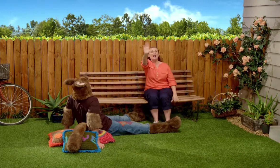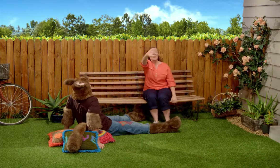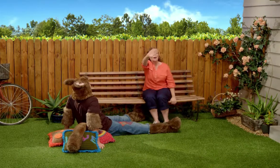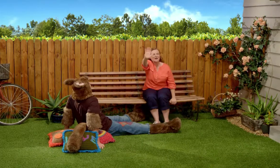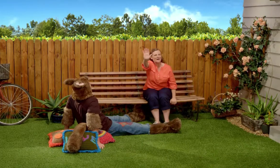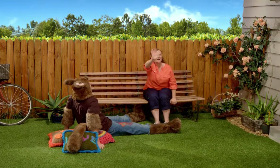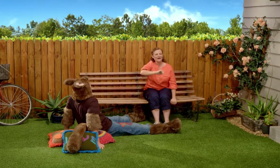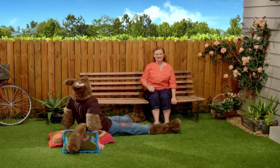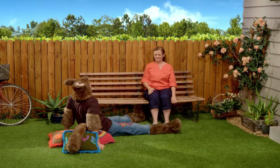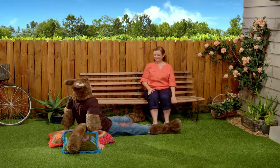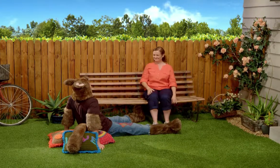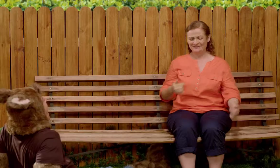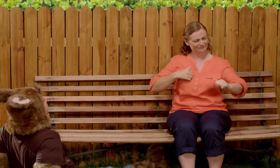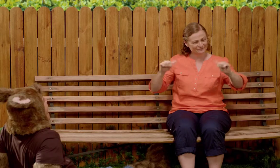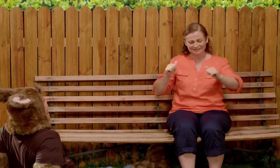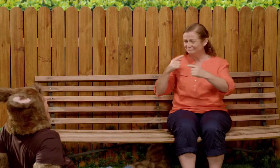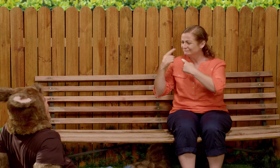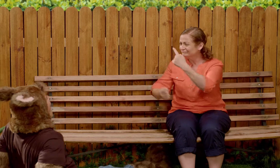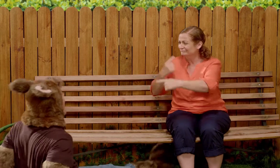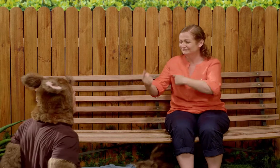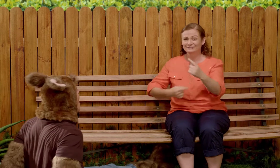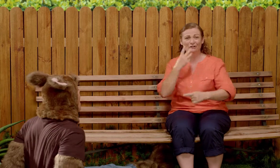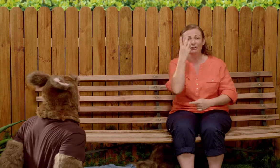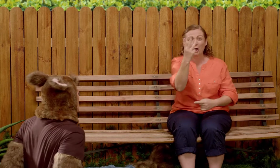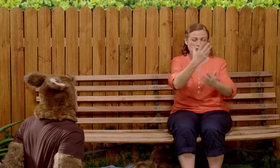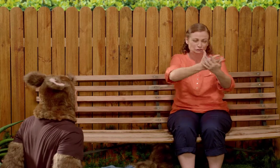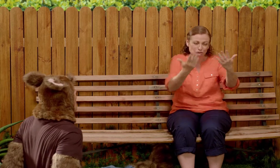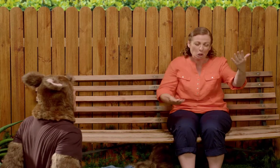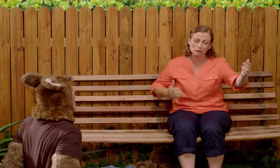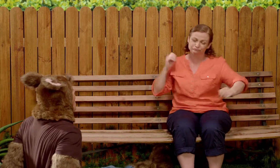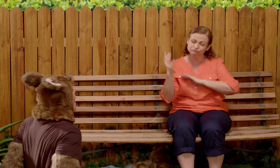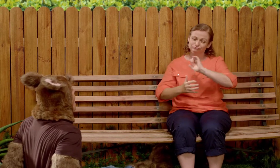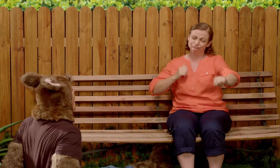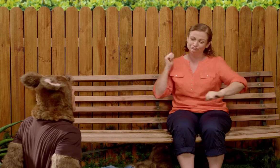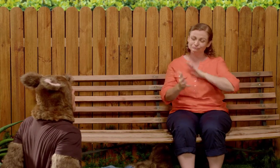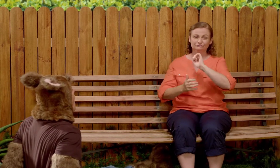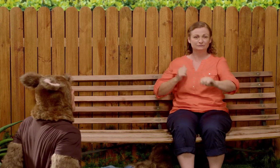Oh hello everyone. Possum you've already had three stories.